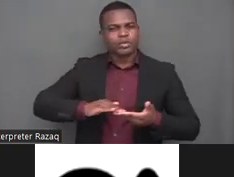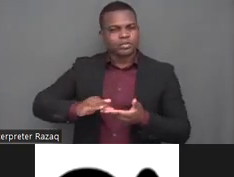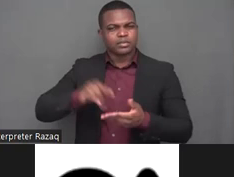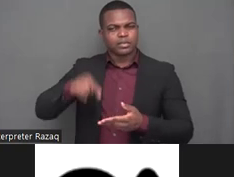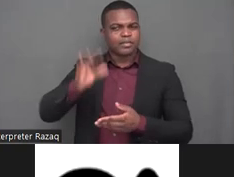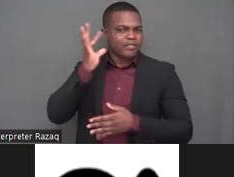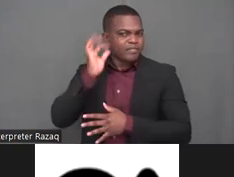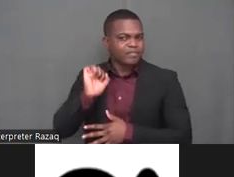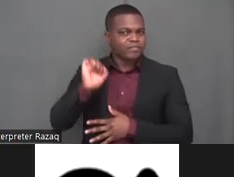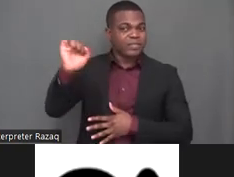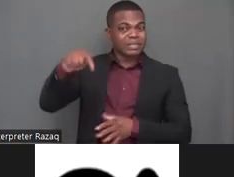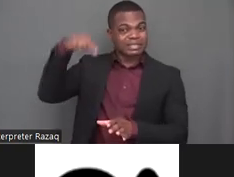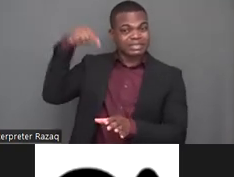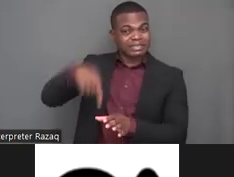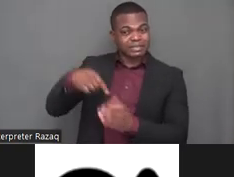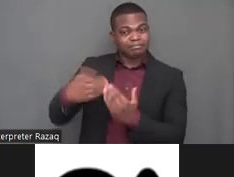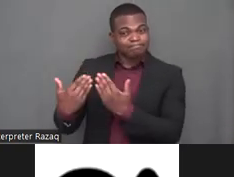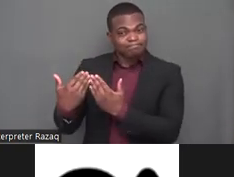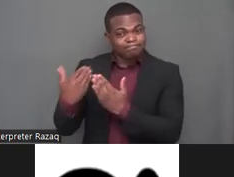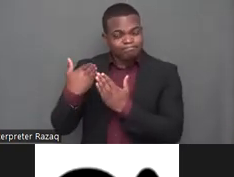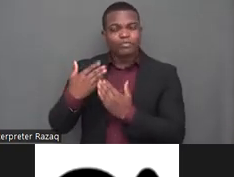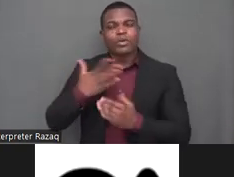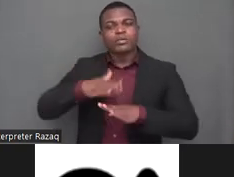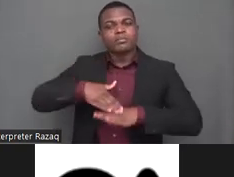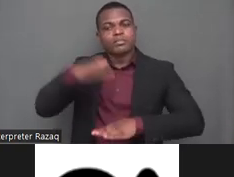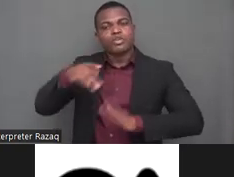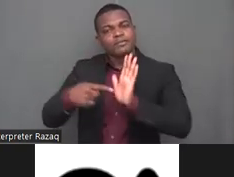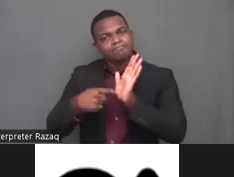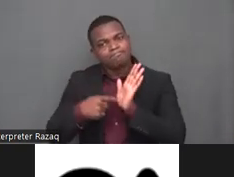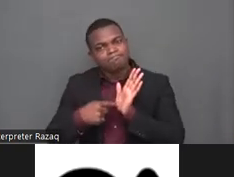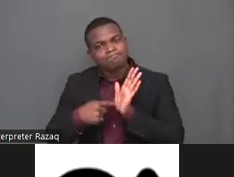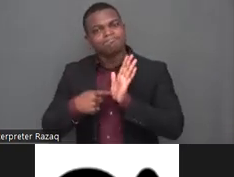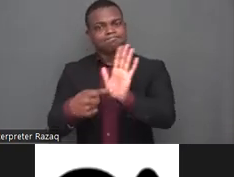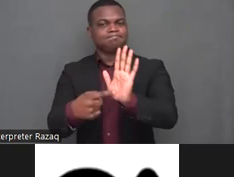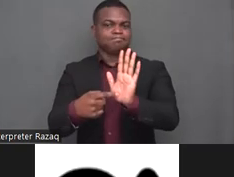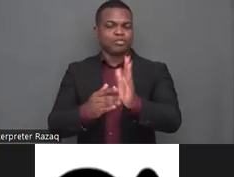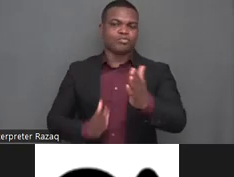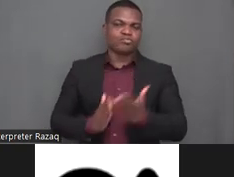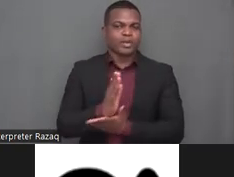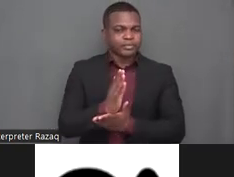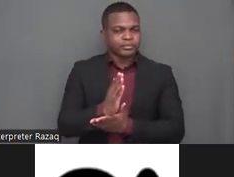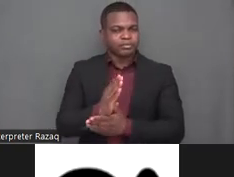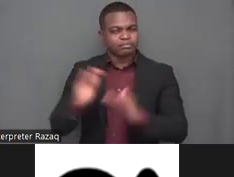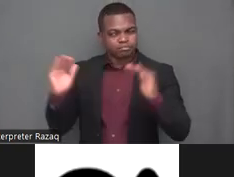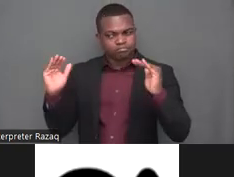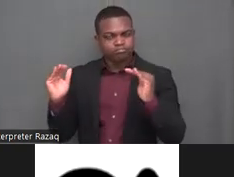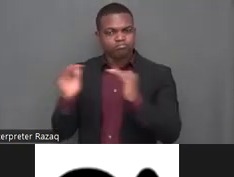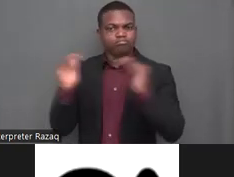um to ensure that disability rights are central to embracing sra jar but also in diverse other social